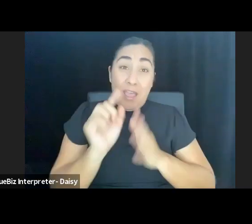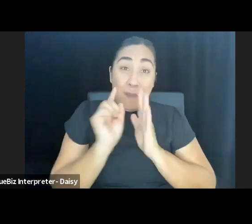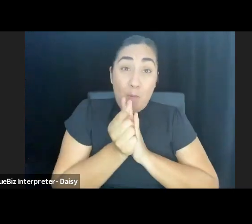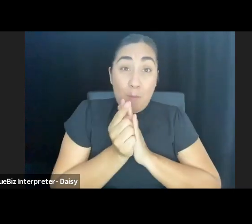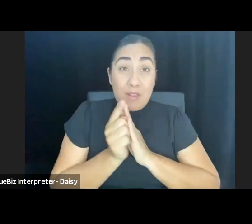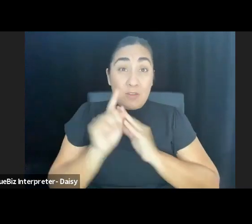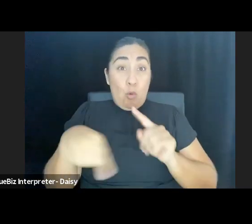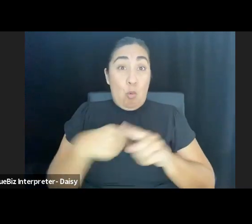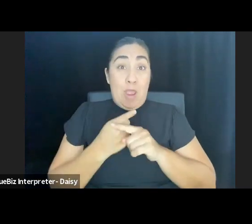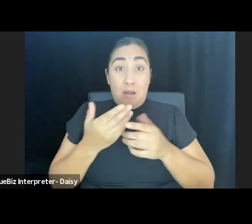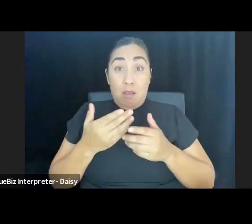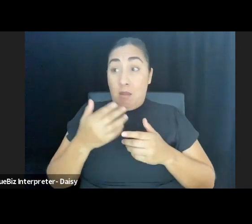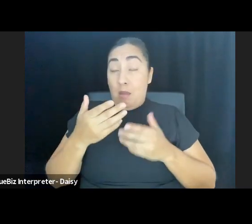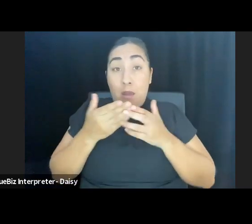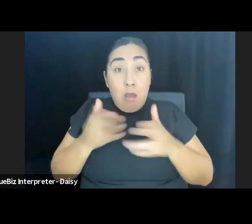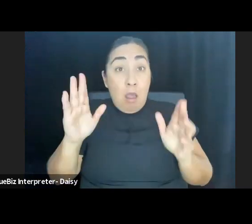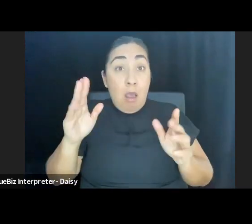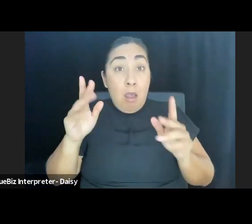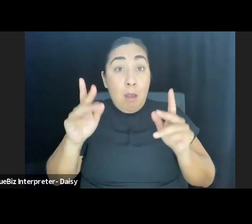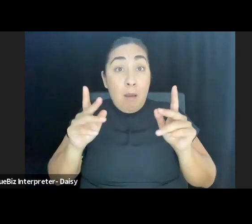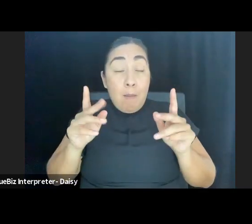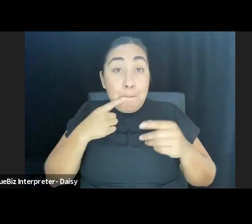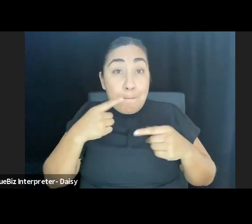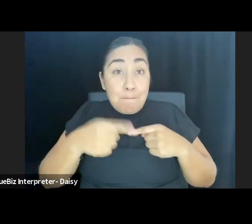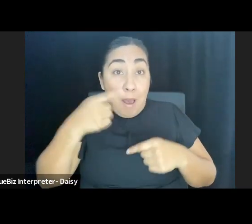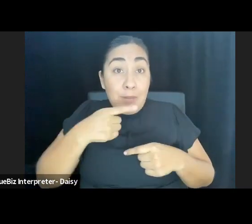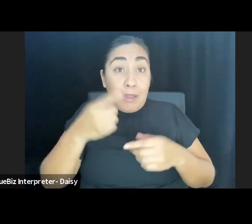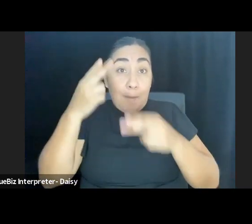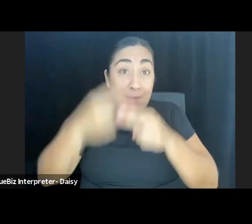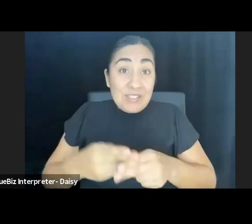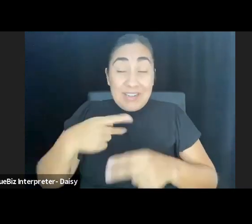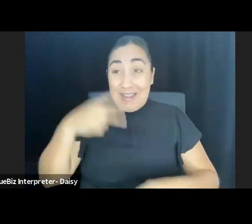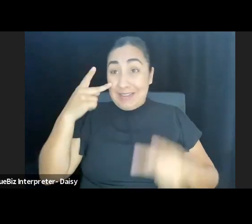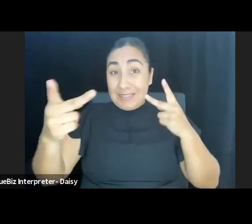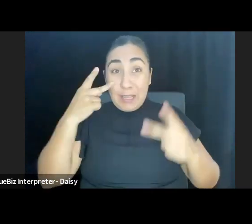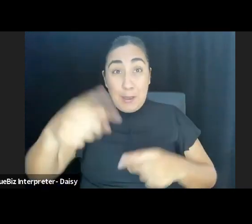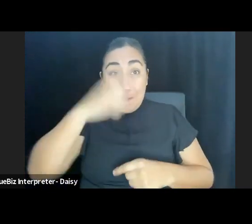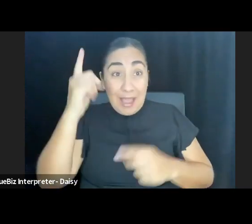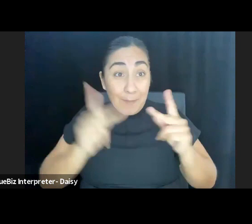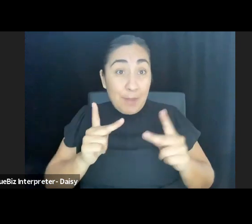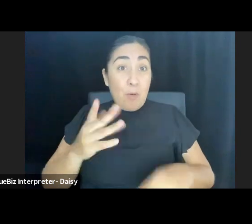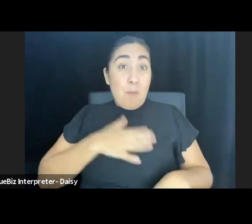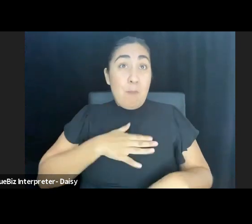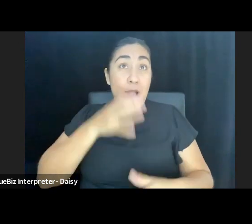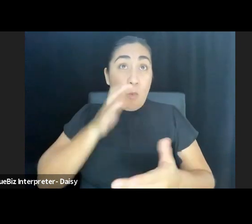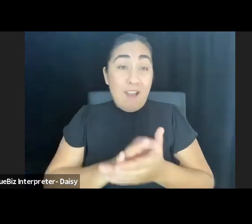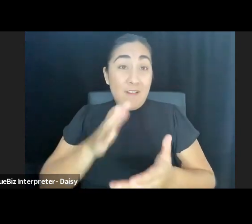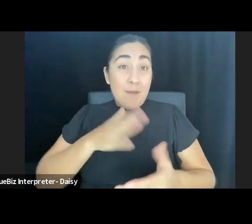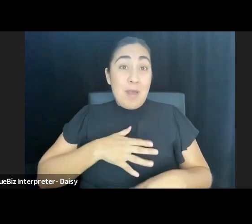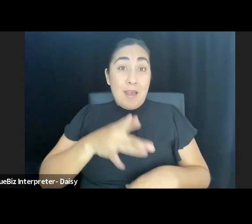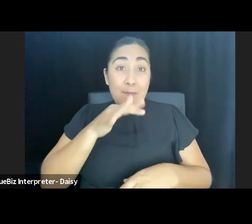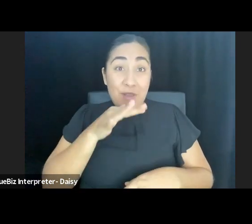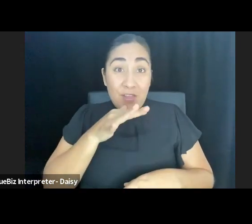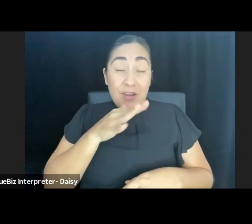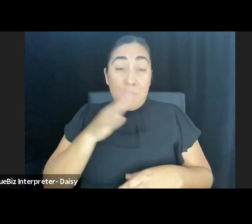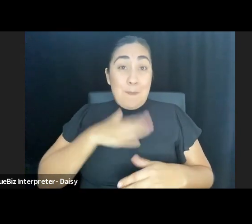and today, I've seen black people, friends, family, my wife, my mother, my colleagues battle back tears